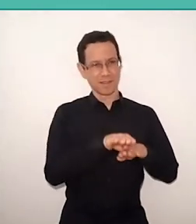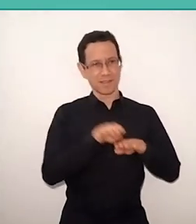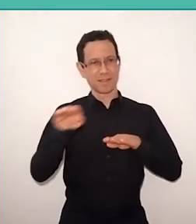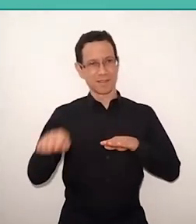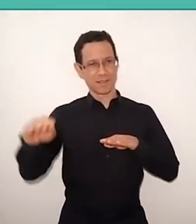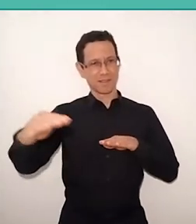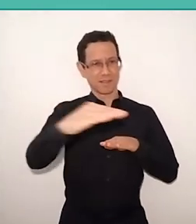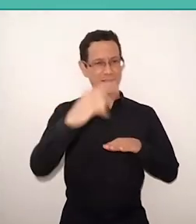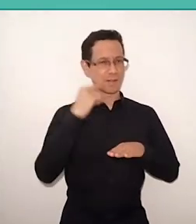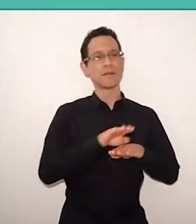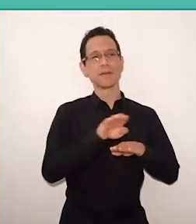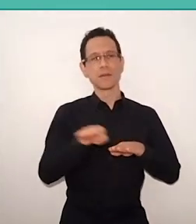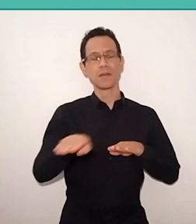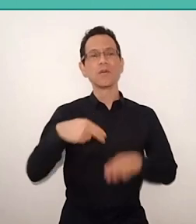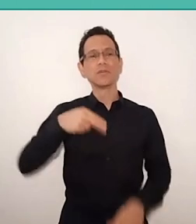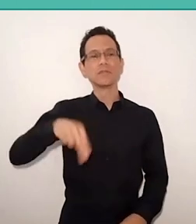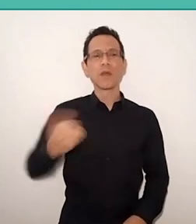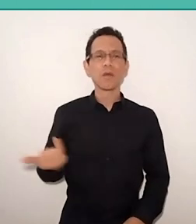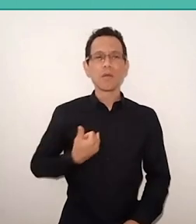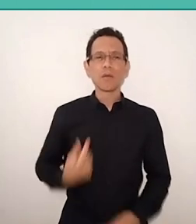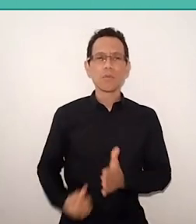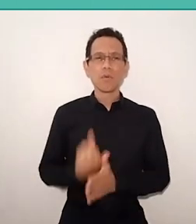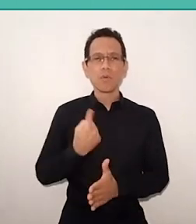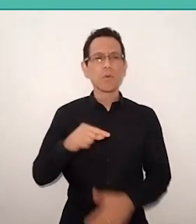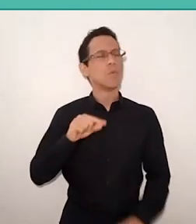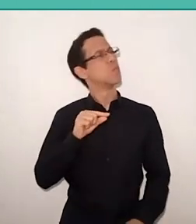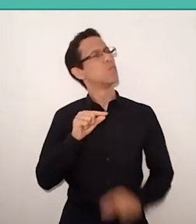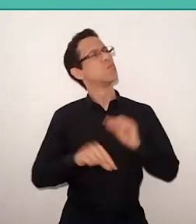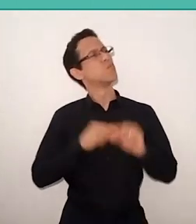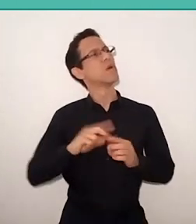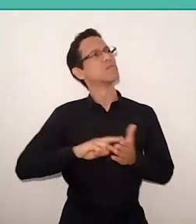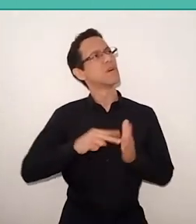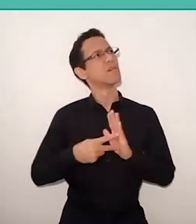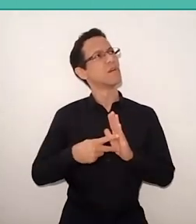my grandson asked like this: “Grandpa, what is promotion?”. And then I got tight,